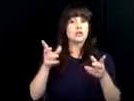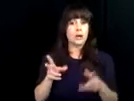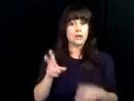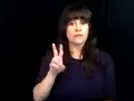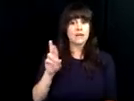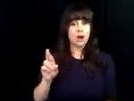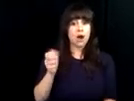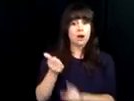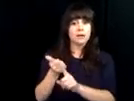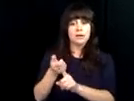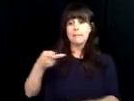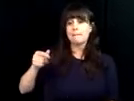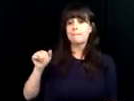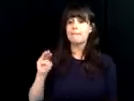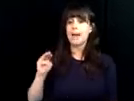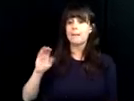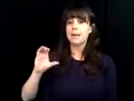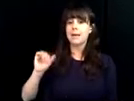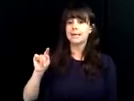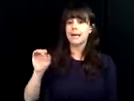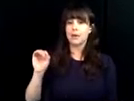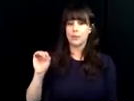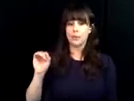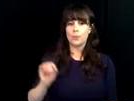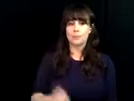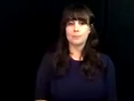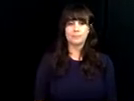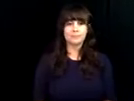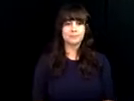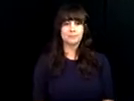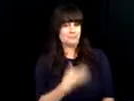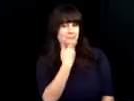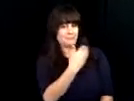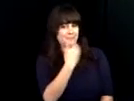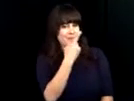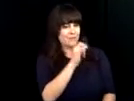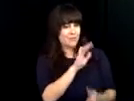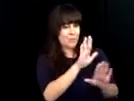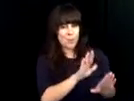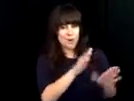our vocational rehabilitation program. So to discuss further about VR I will it you were it over to our director of vocational